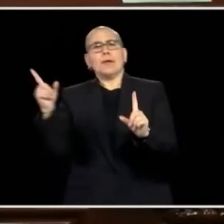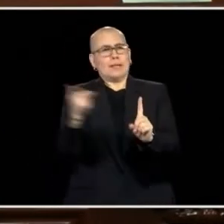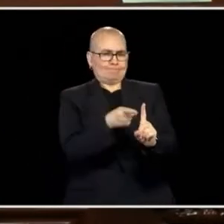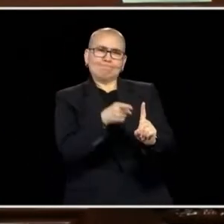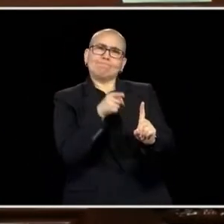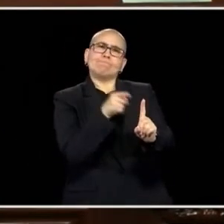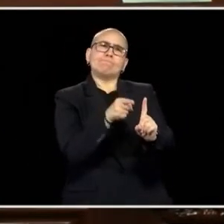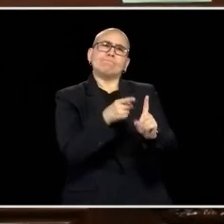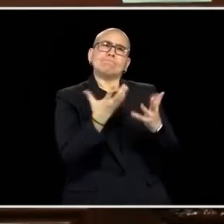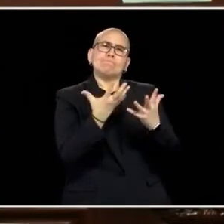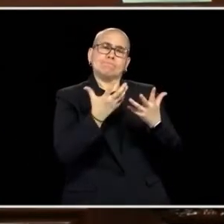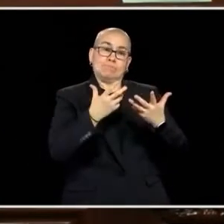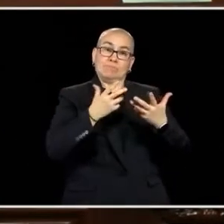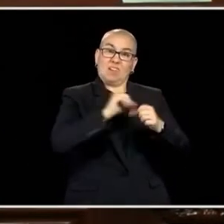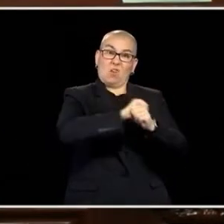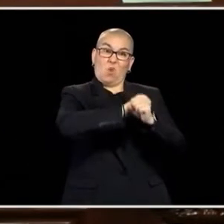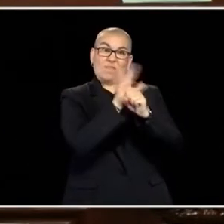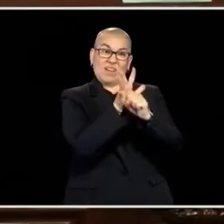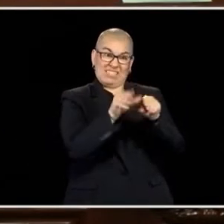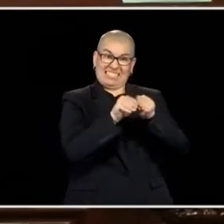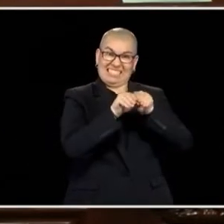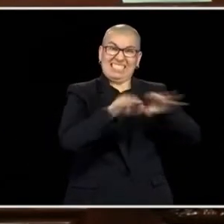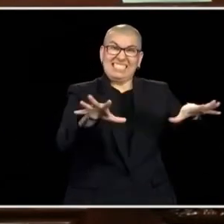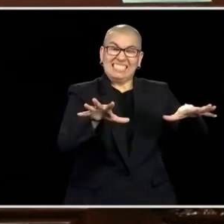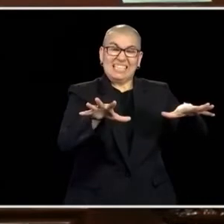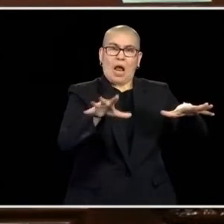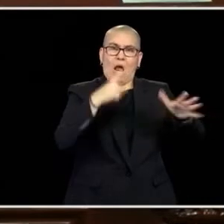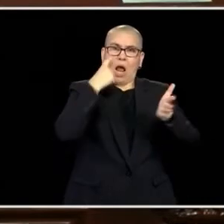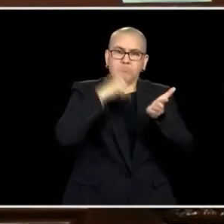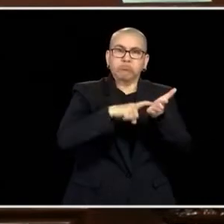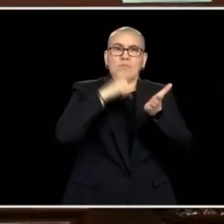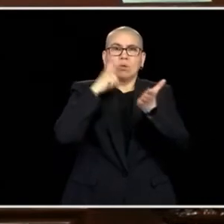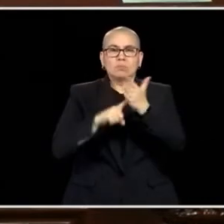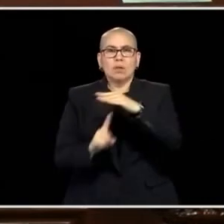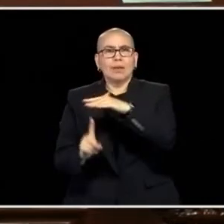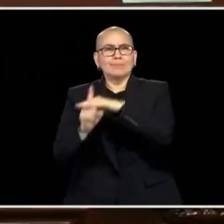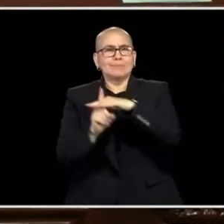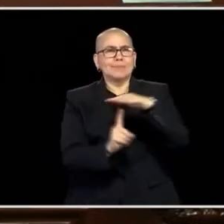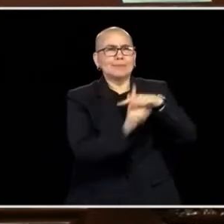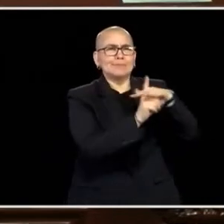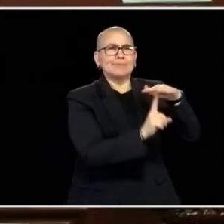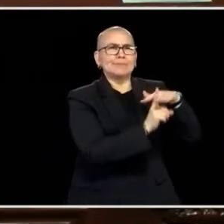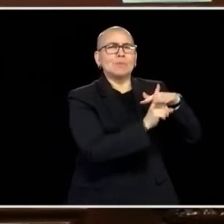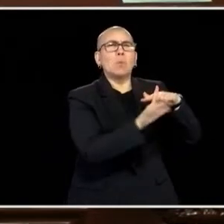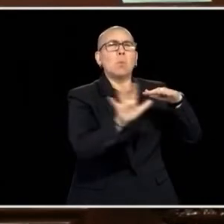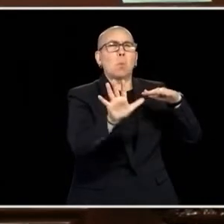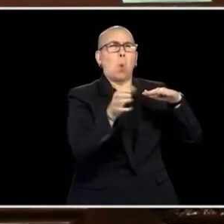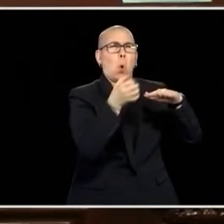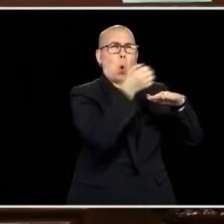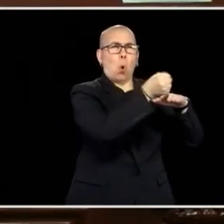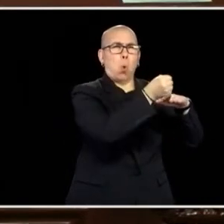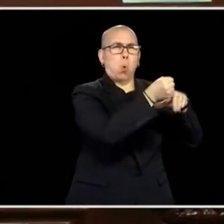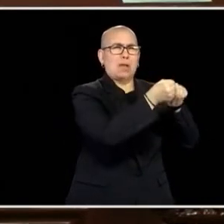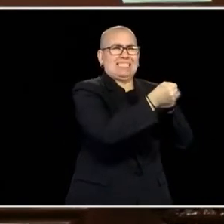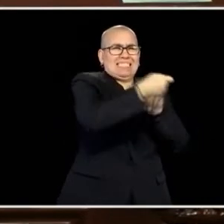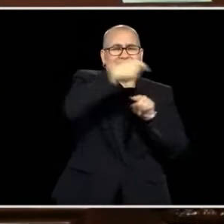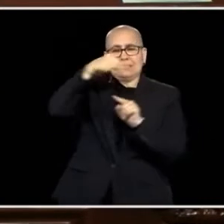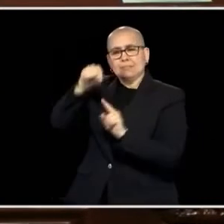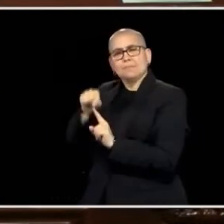AND AS WE START TALKING ABOUT TACKLING THESE PROBLEMS THAT THE PANDEMIC CREATED, I DO THINK IT'S IMPORTANT TO PAUSE, TO ACKNOWLEDGE, AND WE'VE